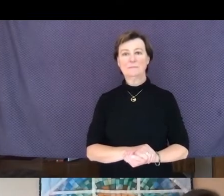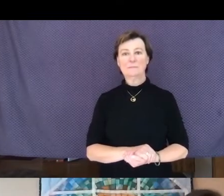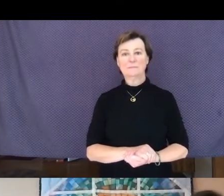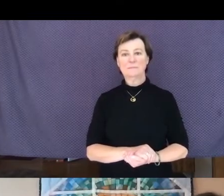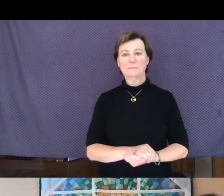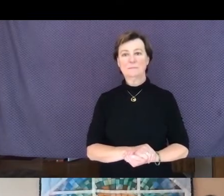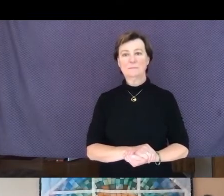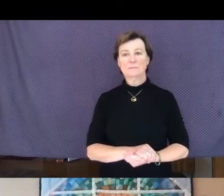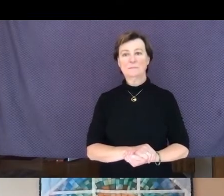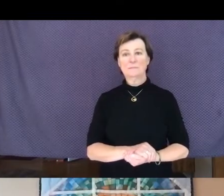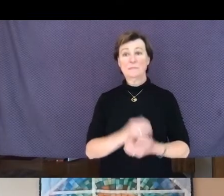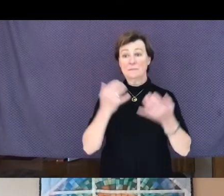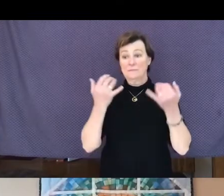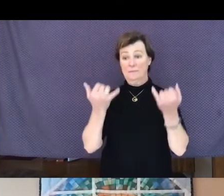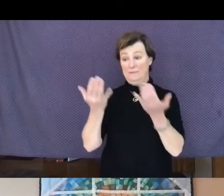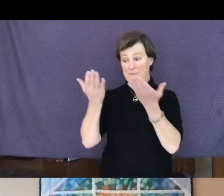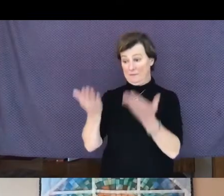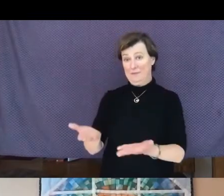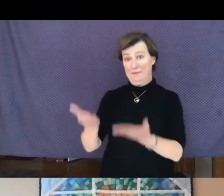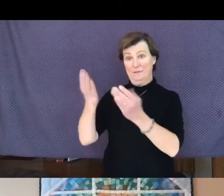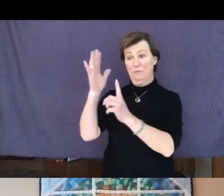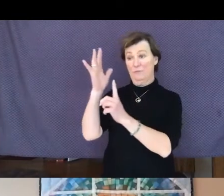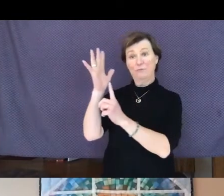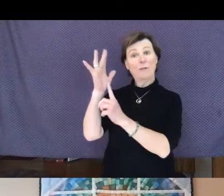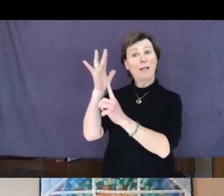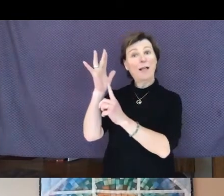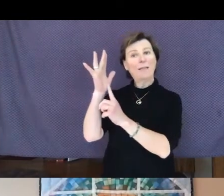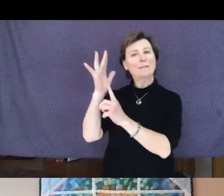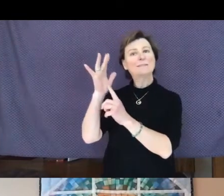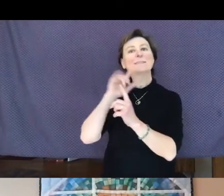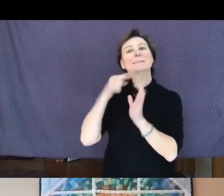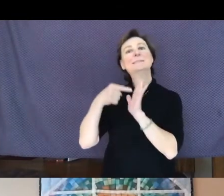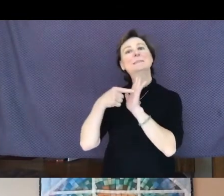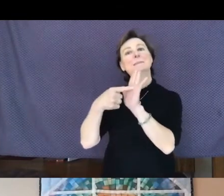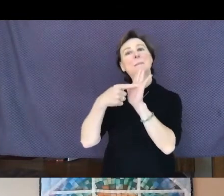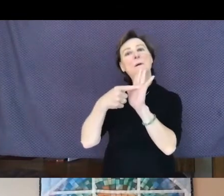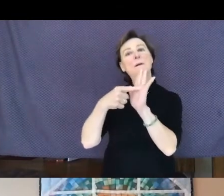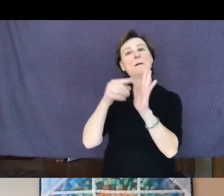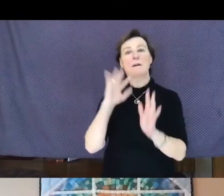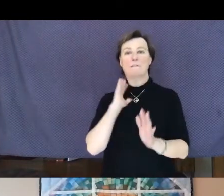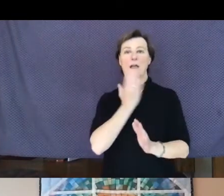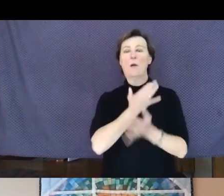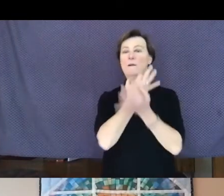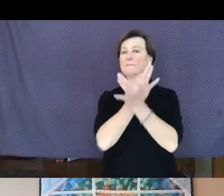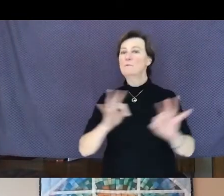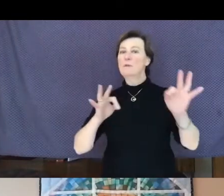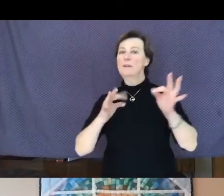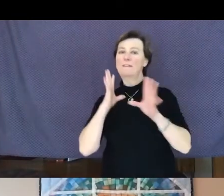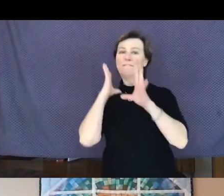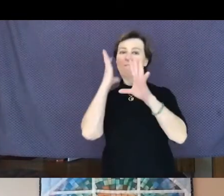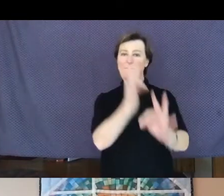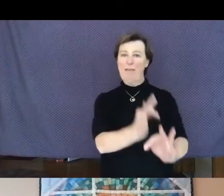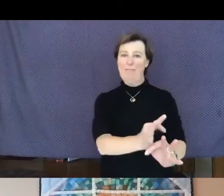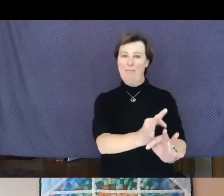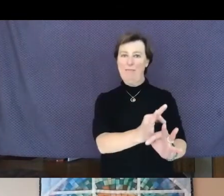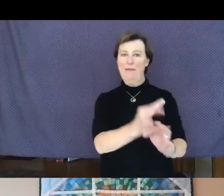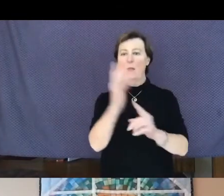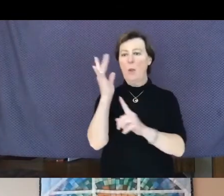This chalice is a symbol of our free faith. It burns with an everlasting flame of helpfulness